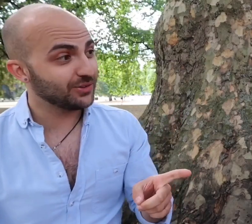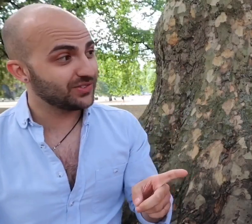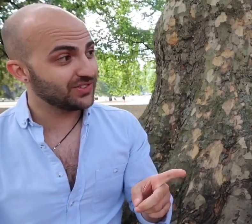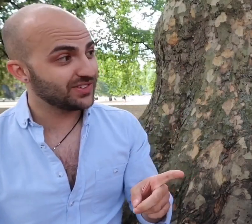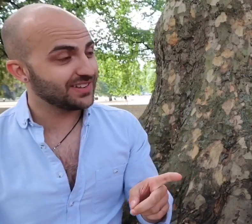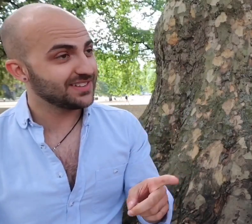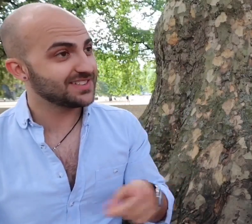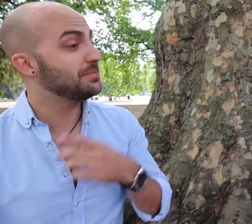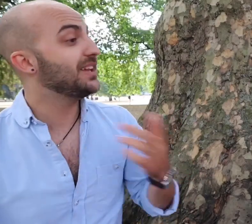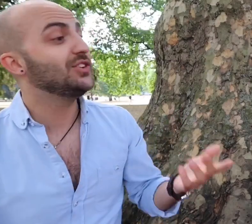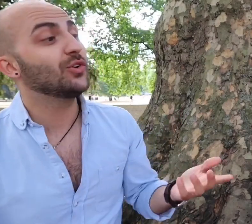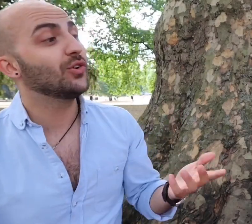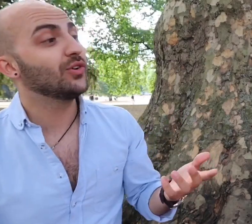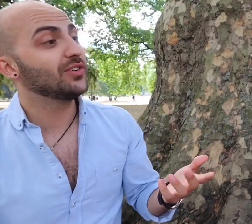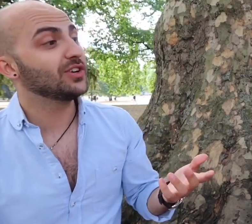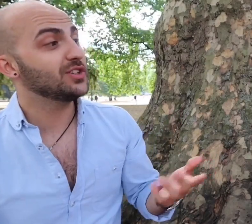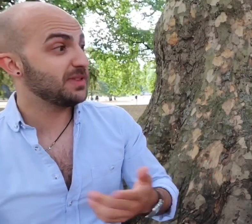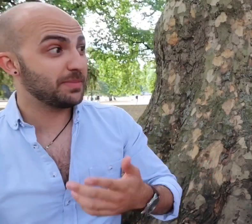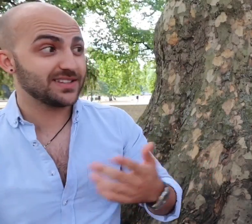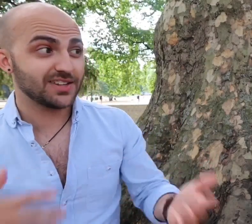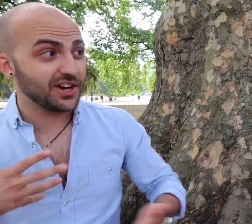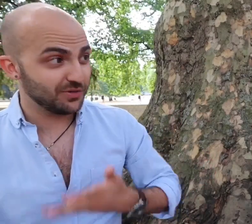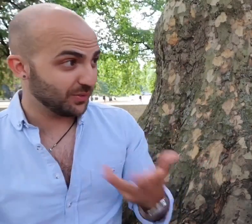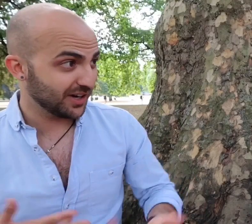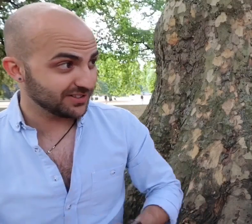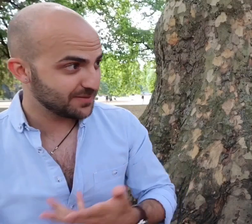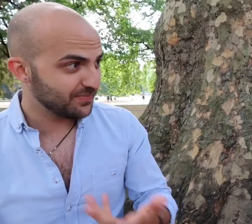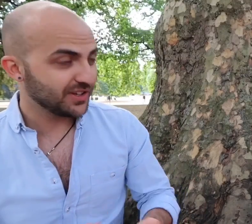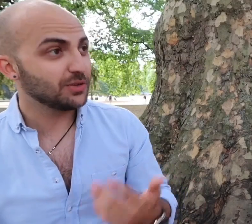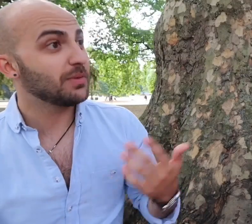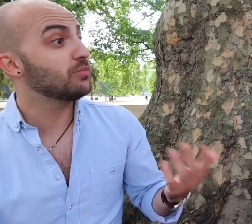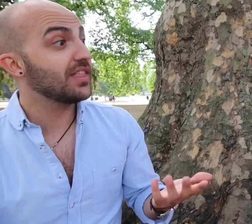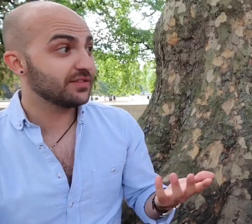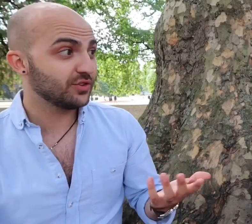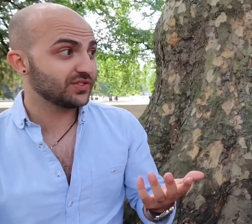doesn't mean you're going to be the best signer in the world. My brother for